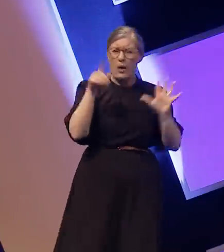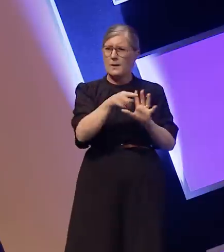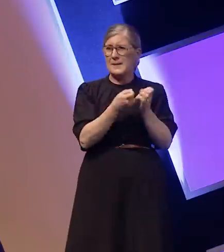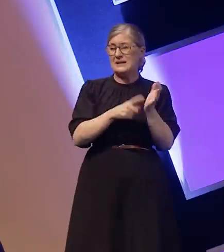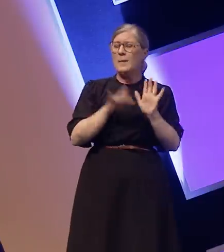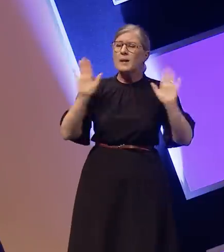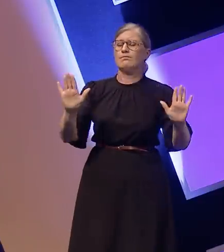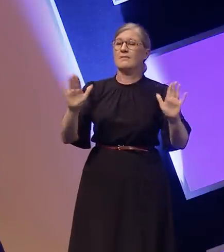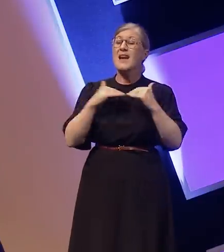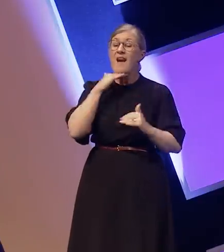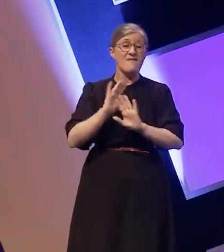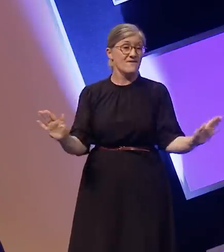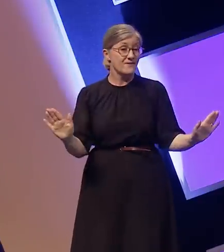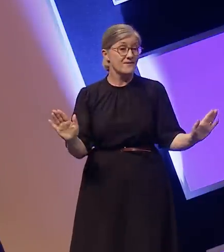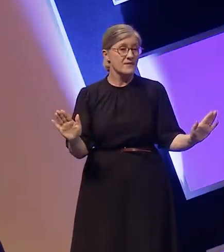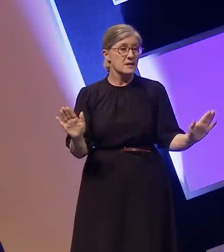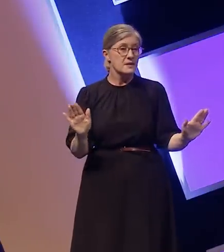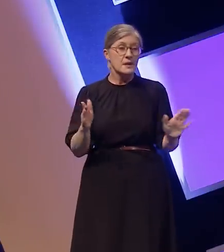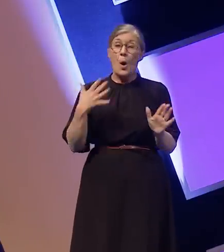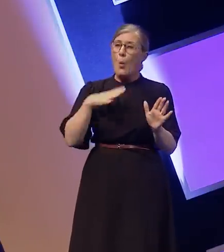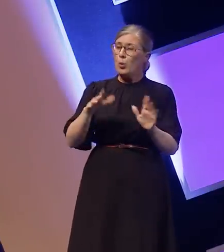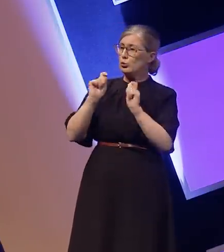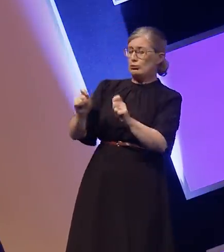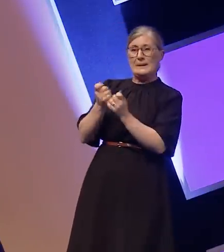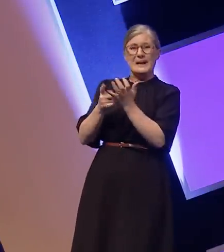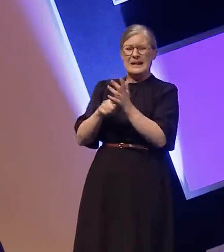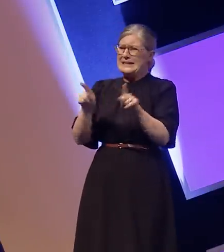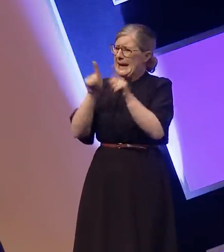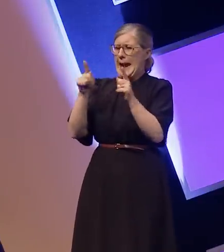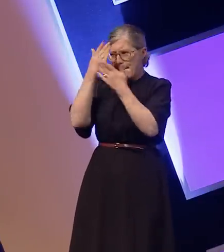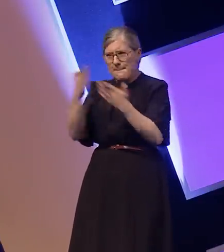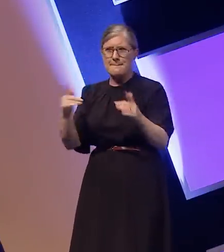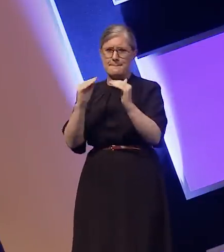to be treated with the same respect that you would treat any language, and it's certainly not something you